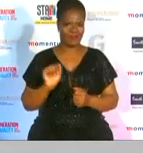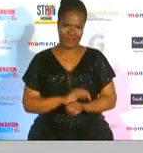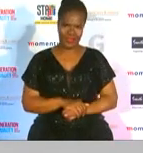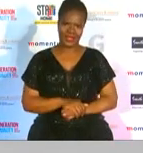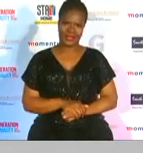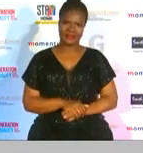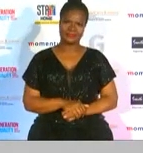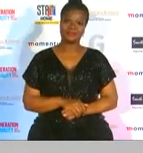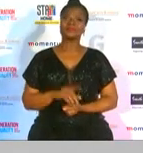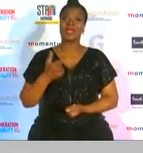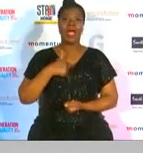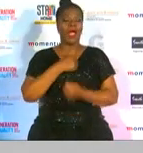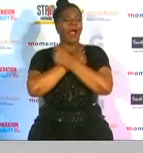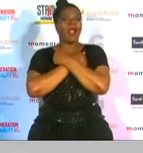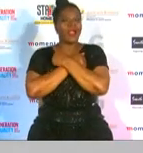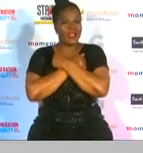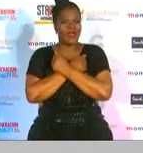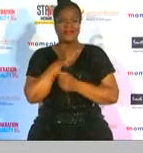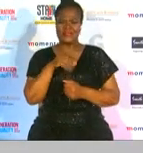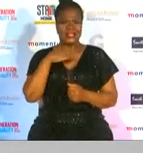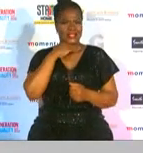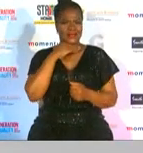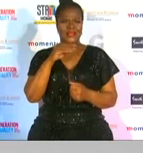and i love the fact that she says it means everything to her